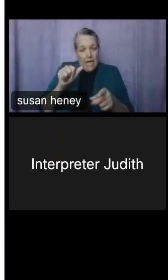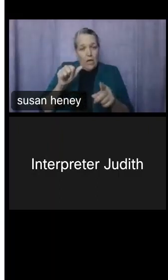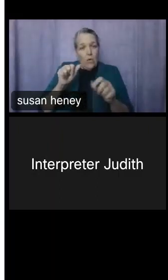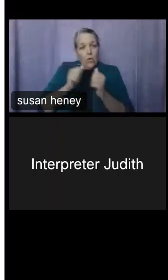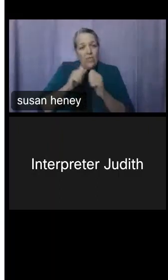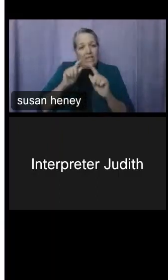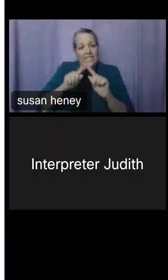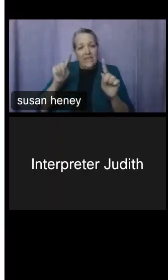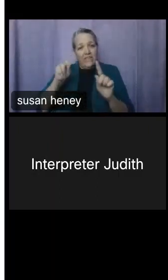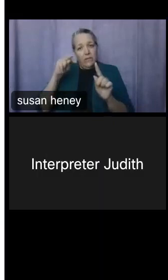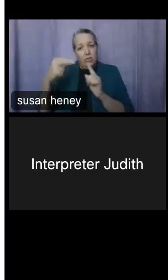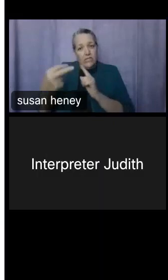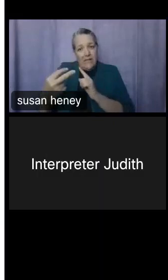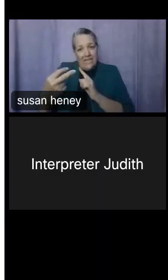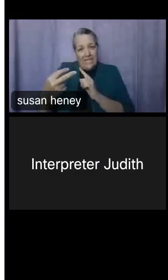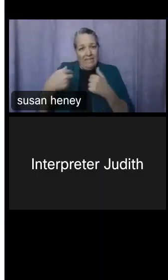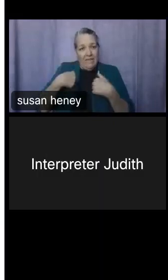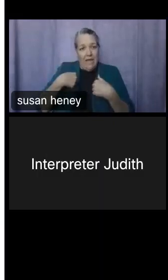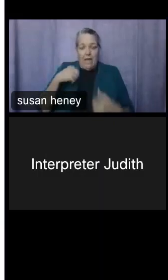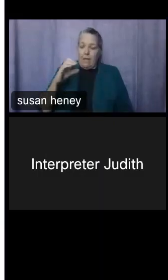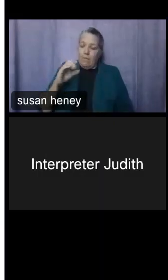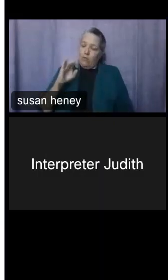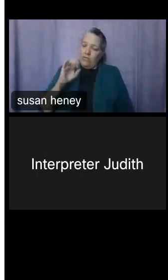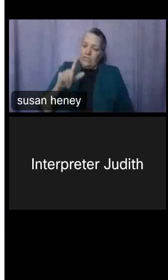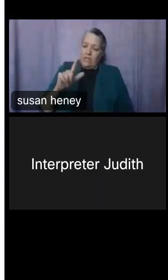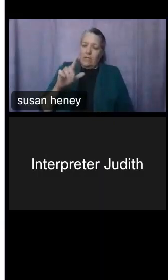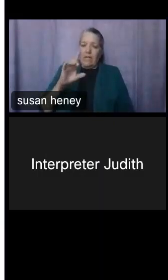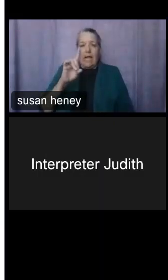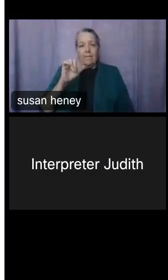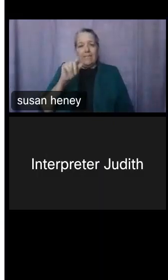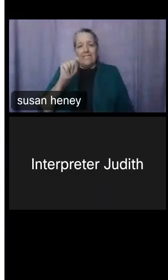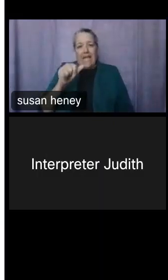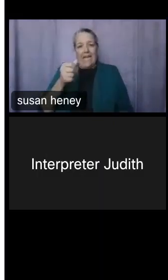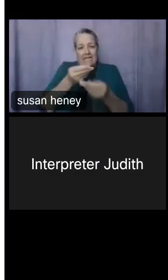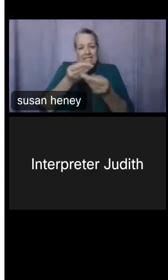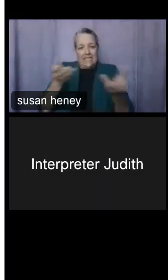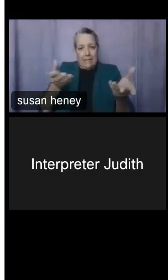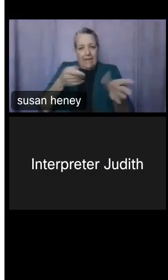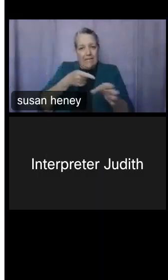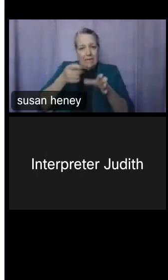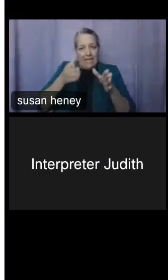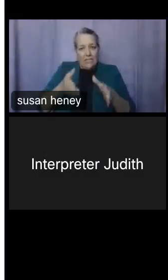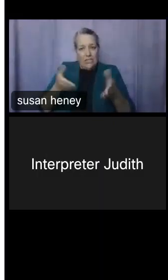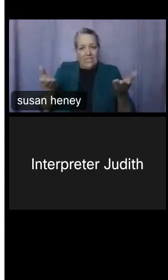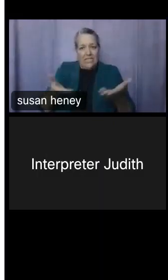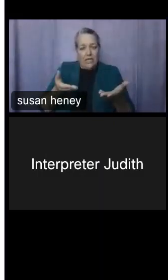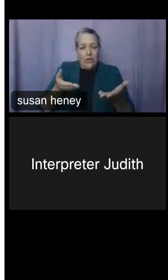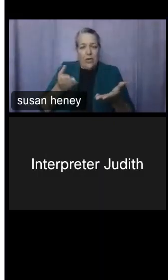is Krystal, and I'm a Data Dissemination Specialist here at the US Census Bureau. I want to thank